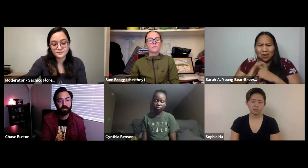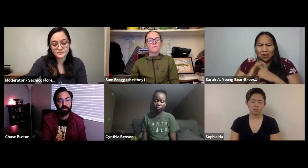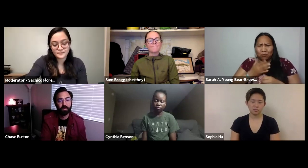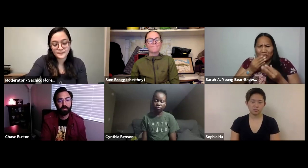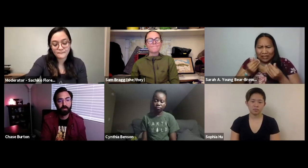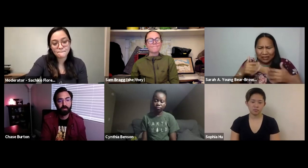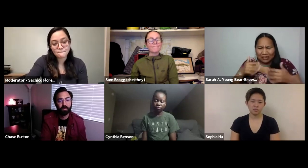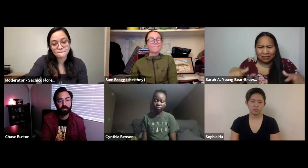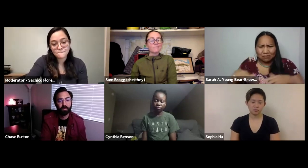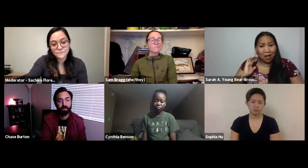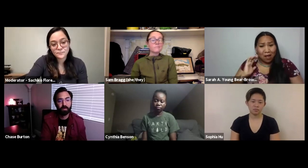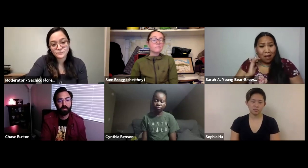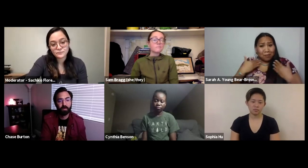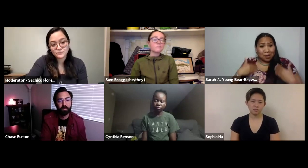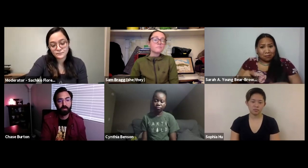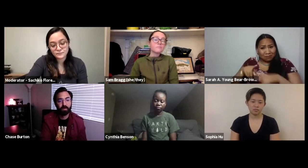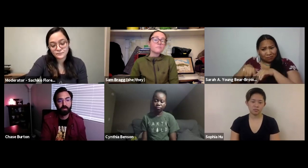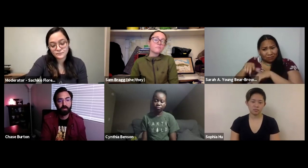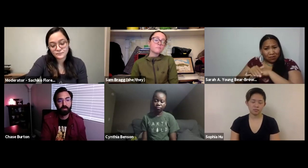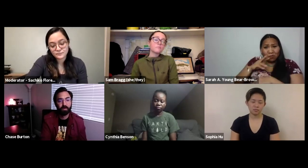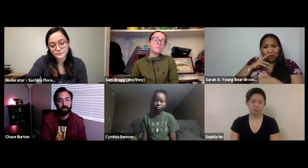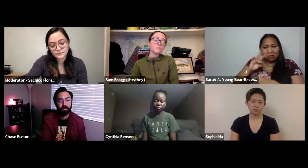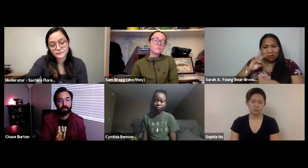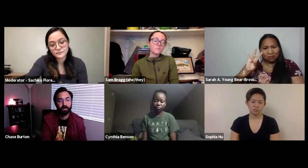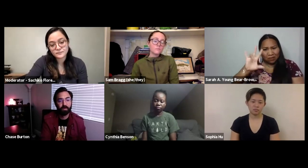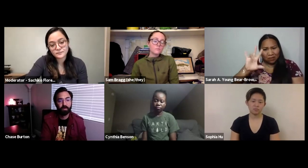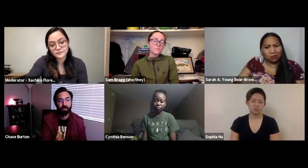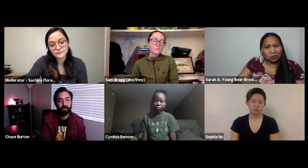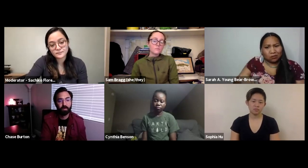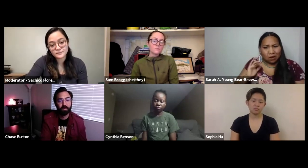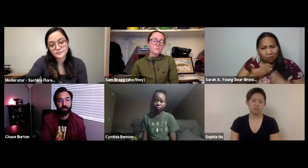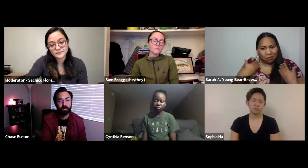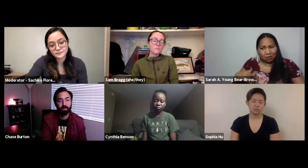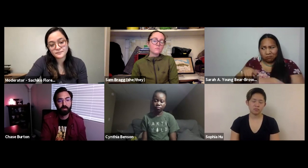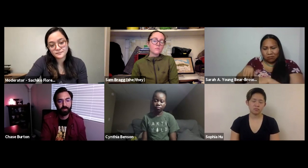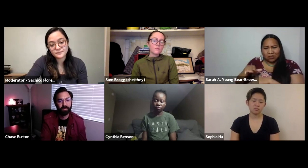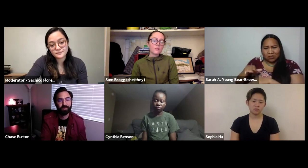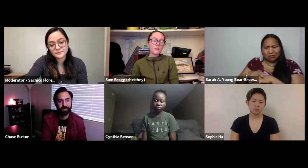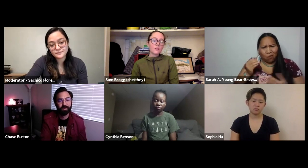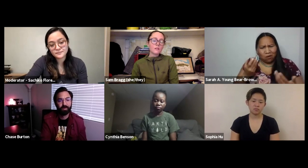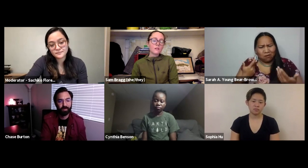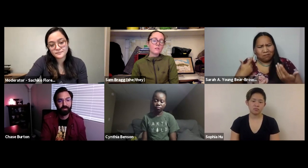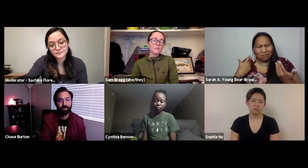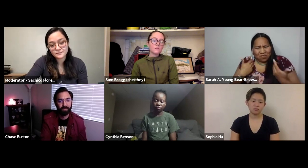we believe that the water is sacred and it's sacred for our land and for the people. 75